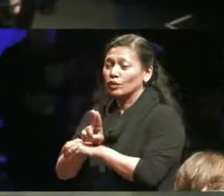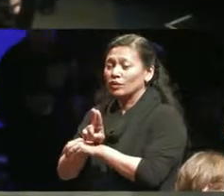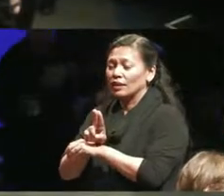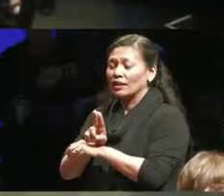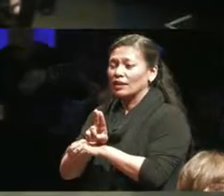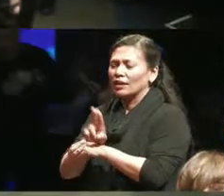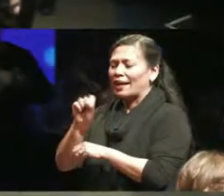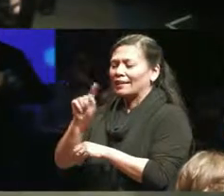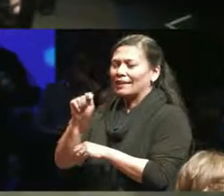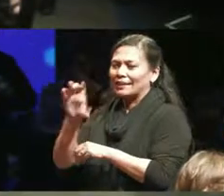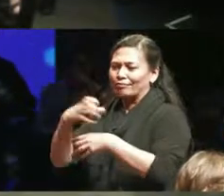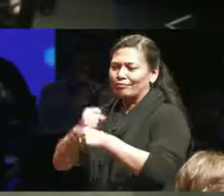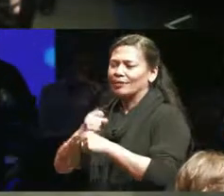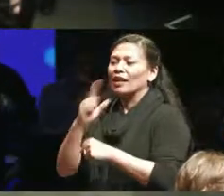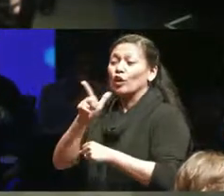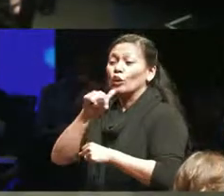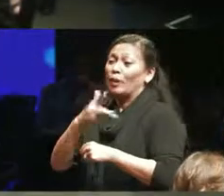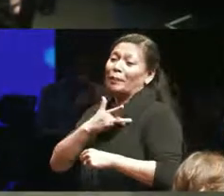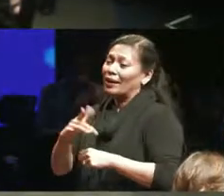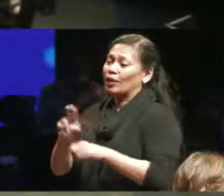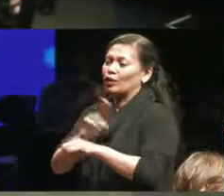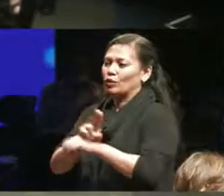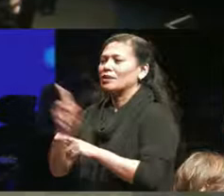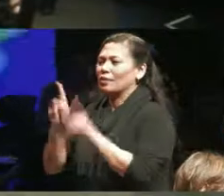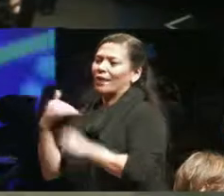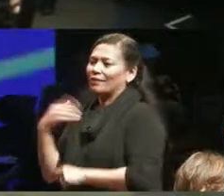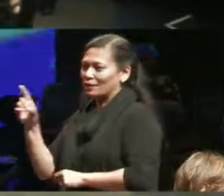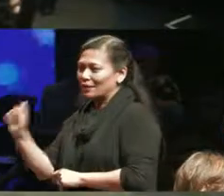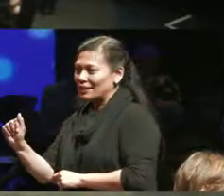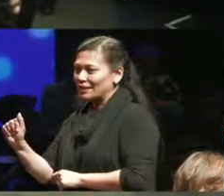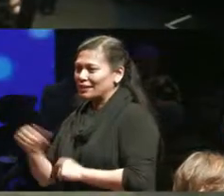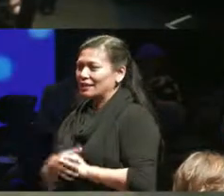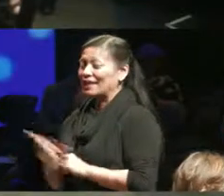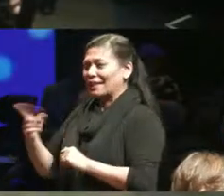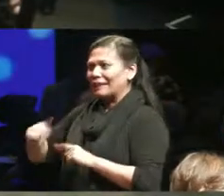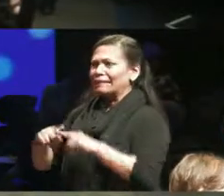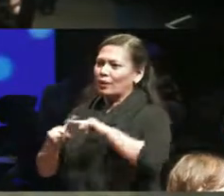STC are people with disabilities and they need that transportation service to